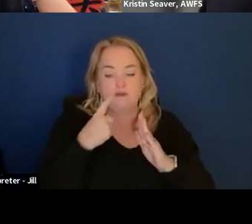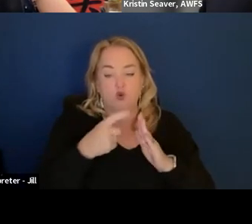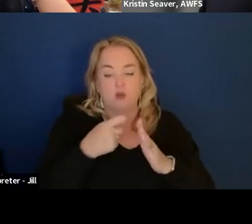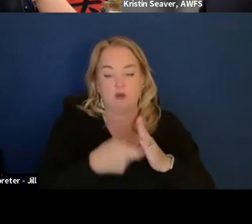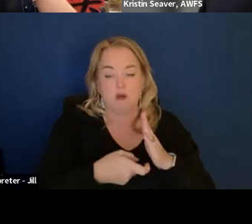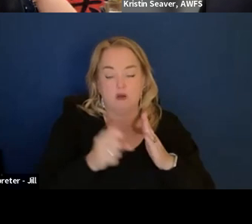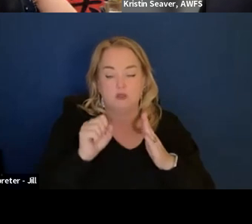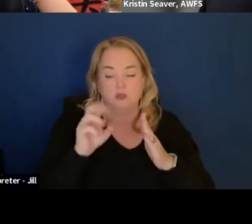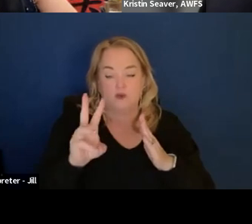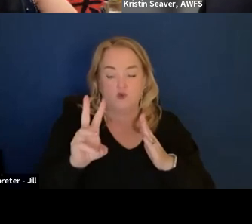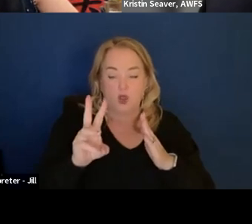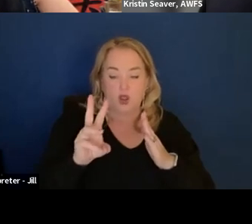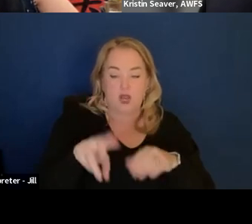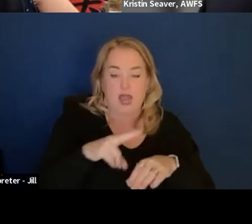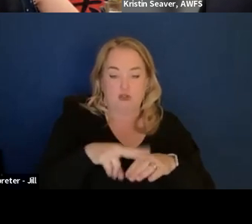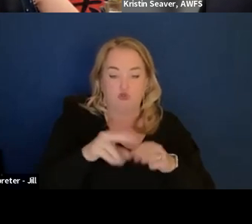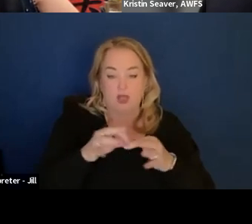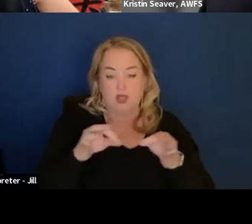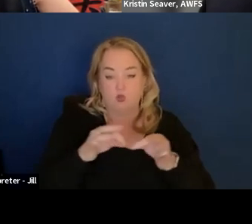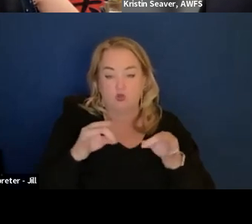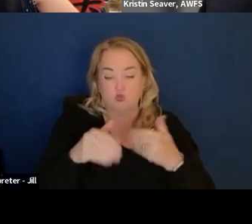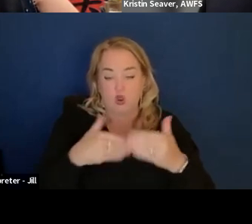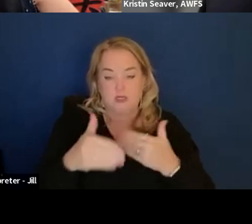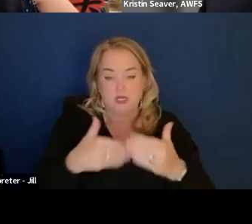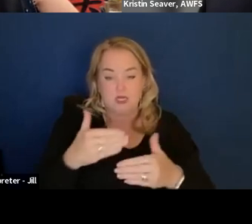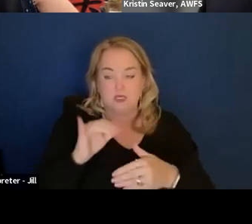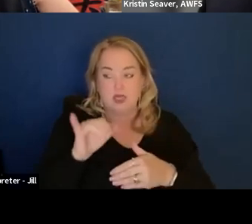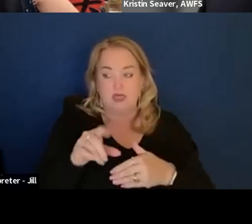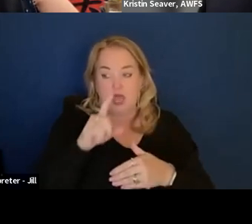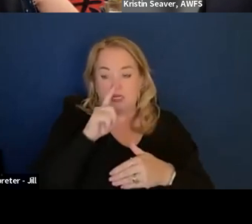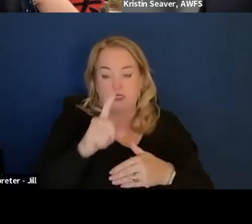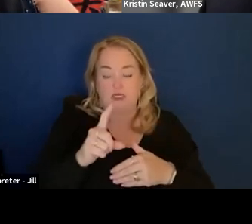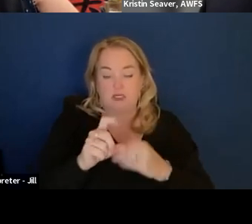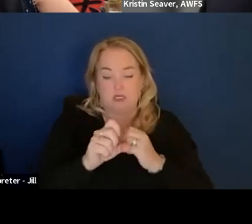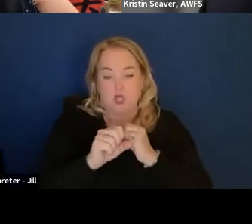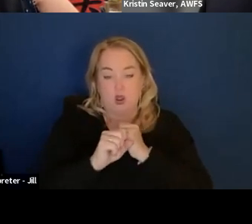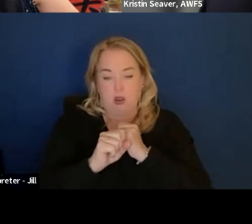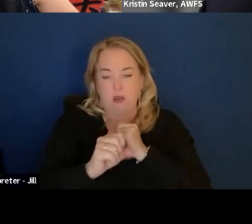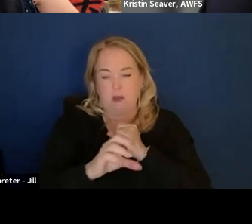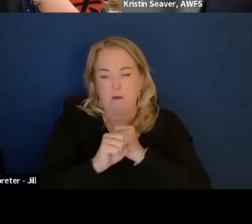of other vendors that are in the private sector that specialize